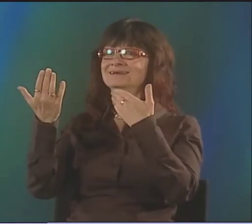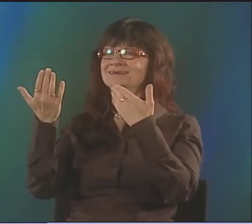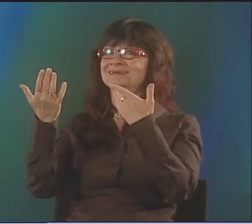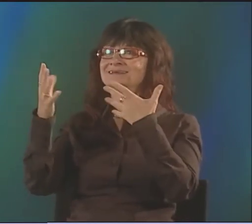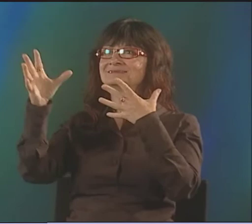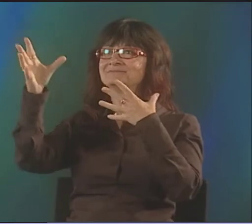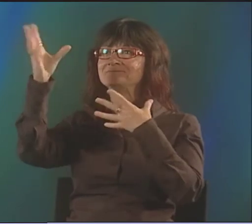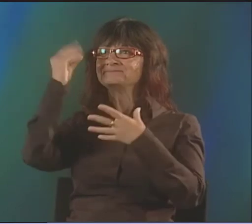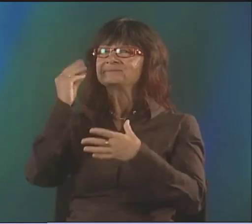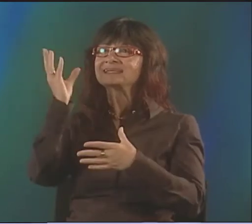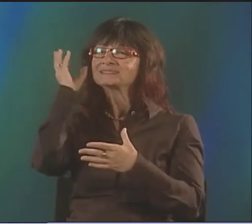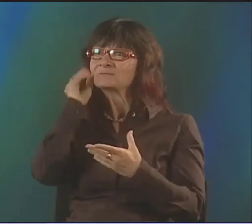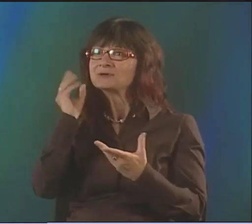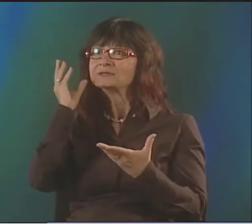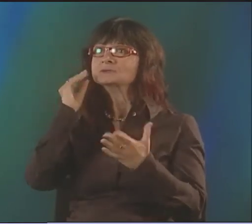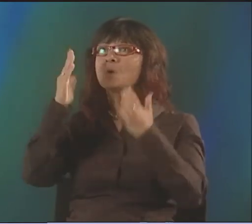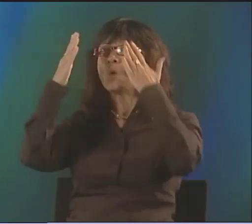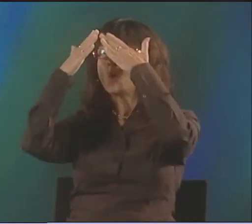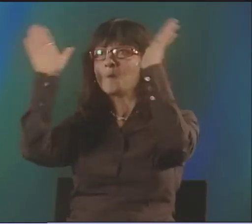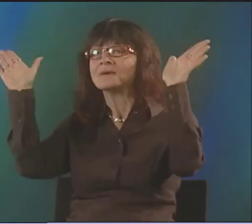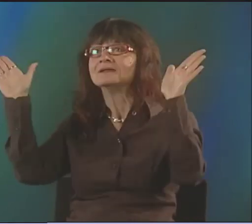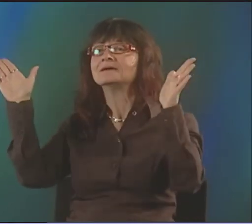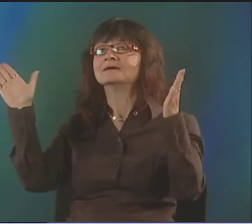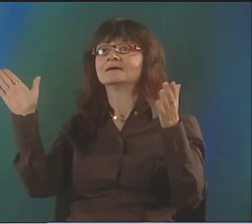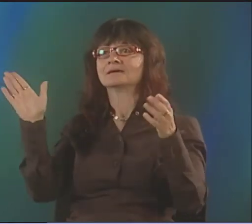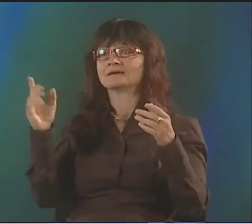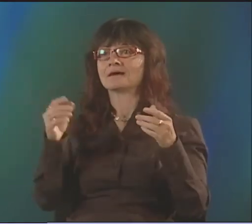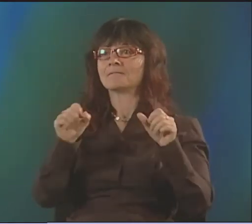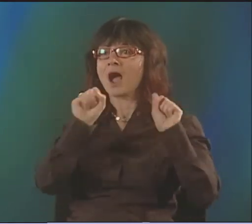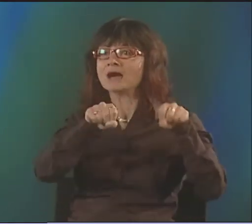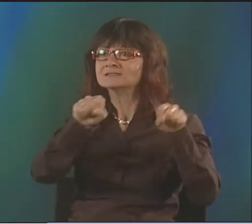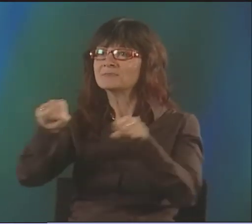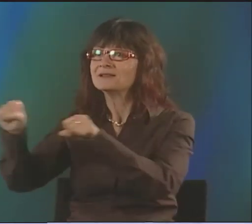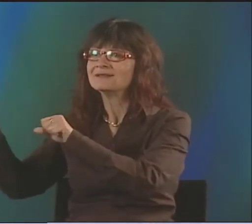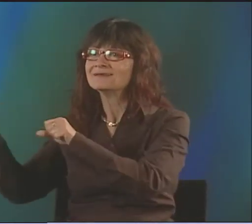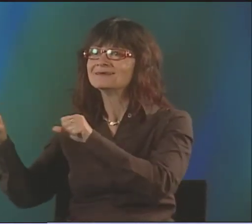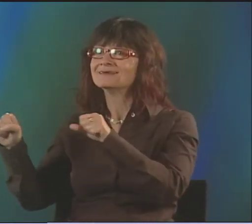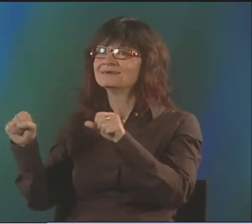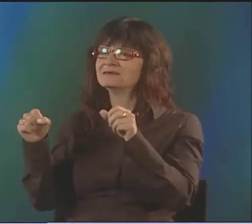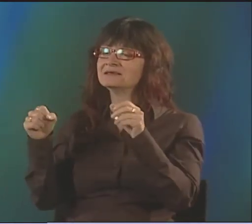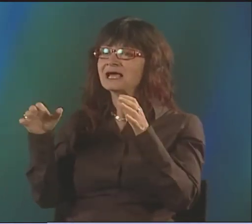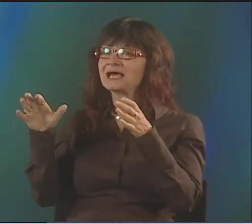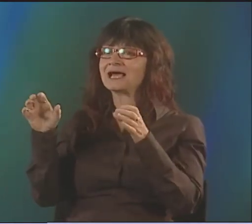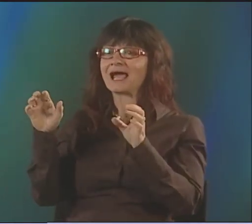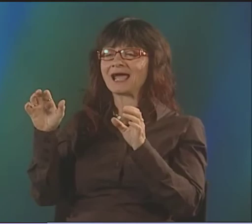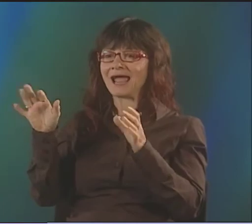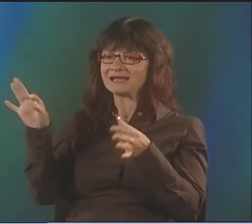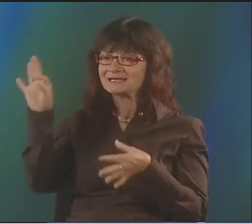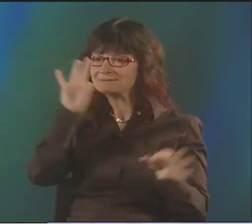TO KEEP YOUR MIND OPEN TO THE PROCESS, TO THE EXPERIENCE. YOU MIGHT NOT UNDERSTAND SOMETHING,